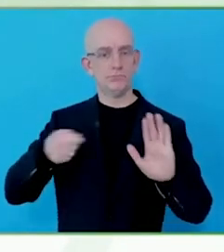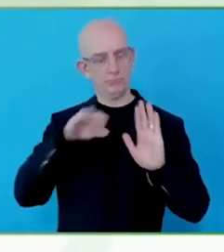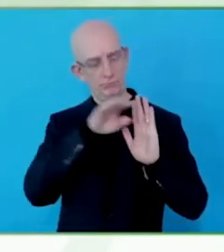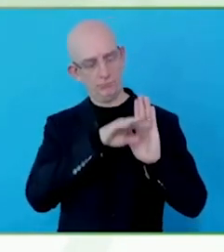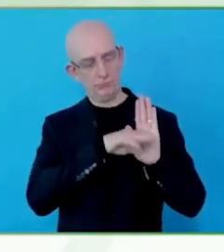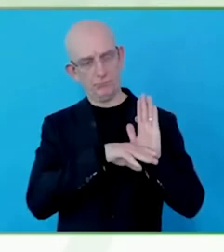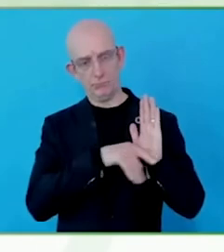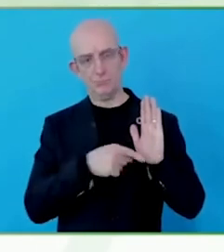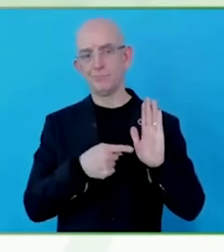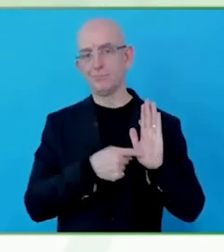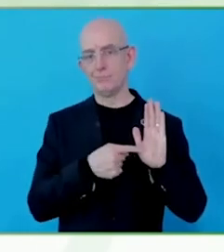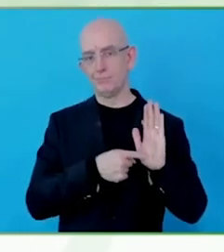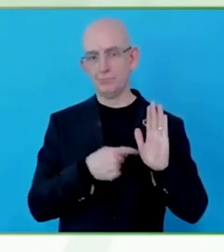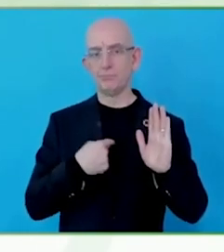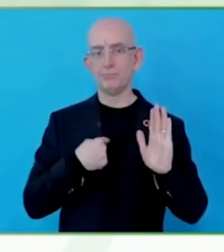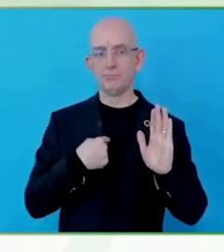I broke my neck.